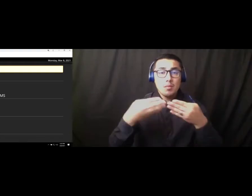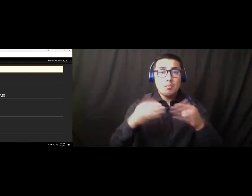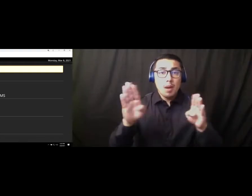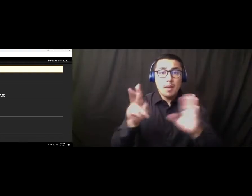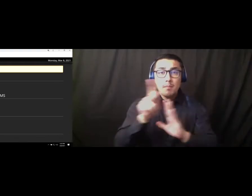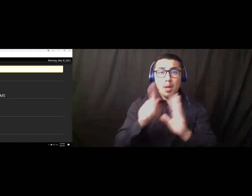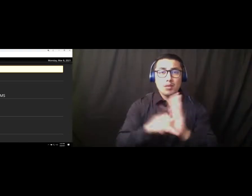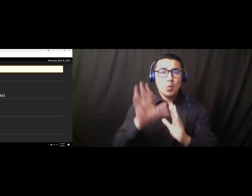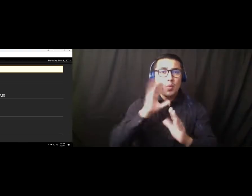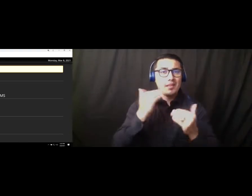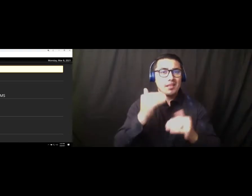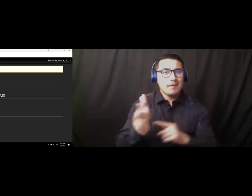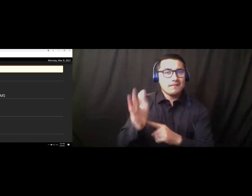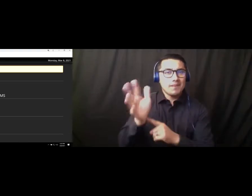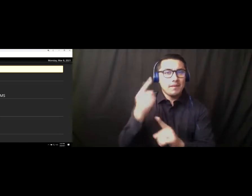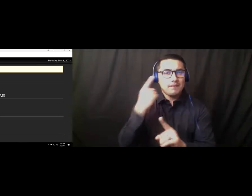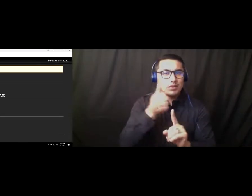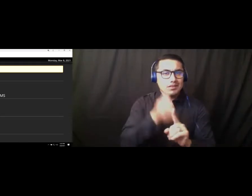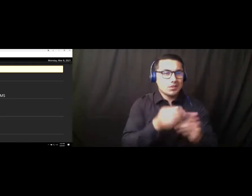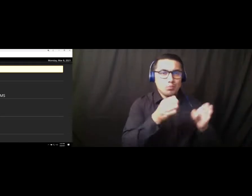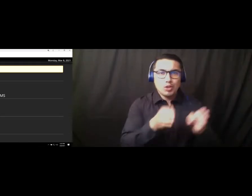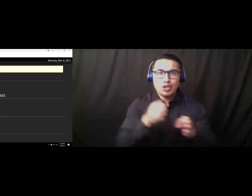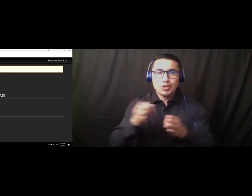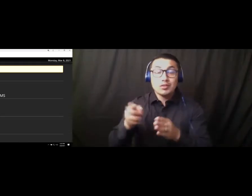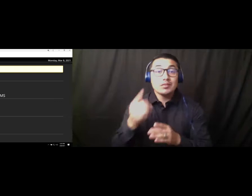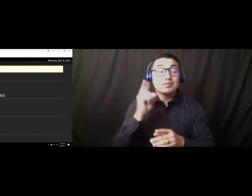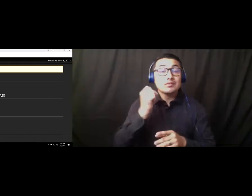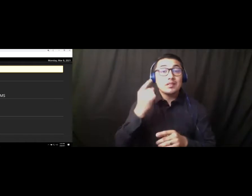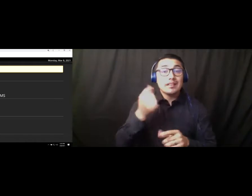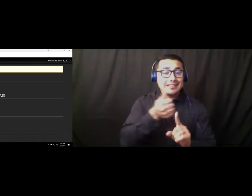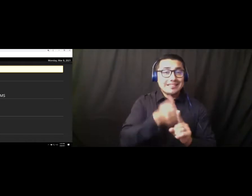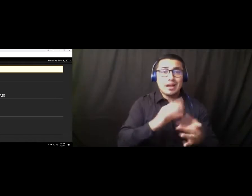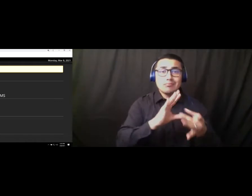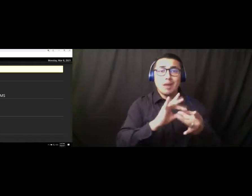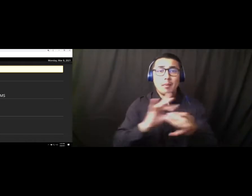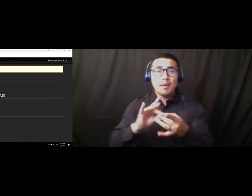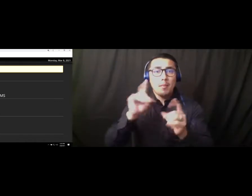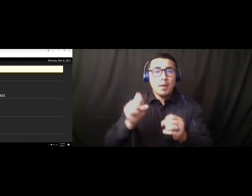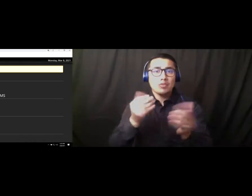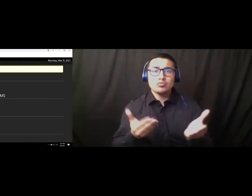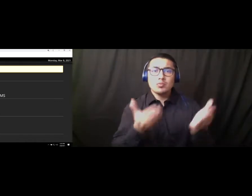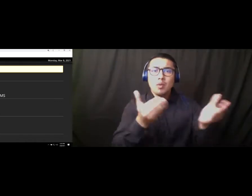All speakers who would like to comment regarding a matter on the meeting agenda must submit [coughing] a public comment card to the Board President or